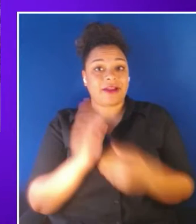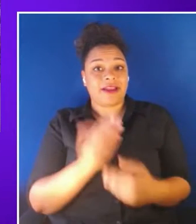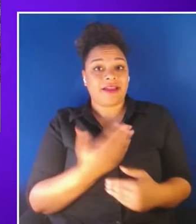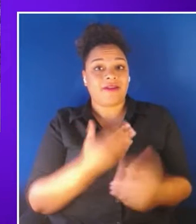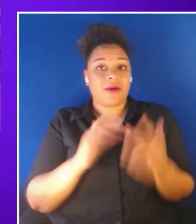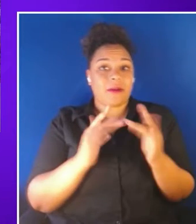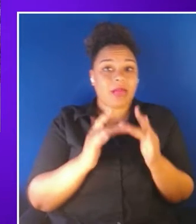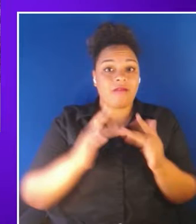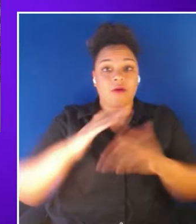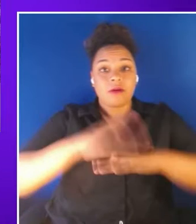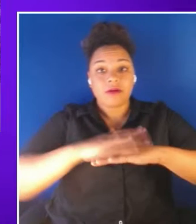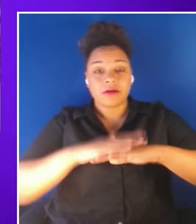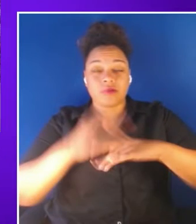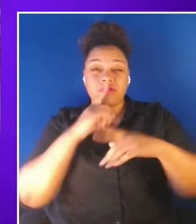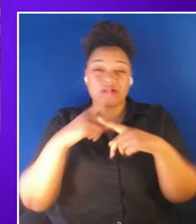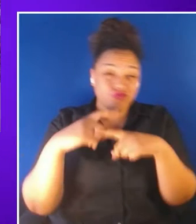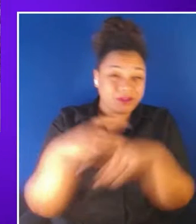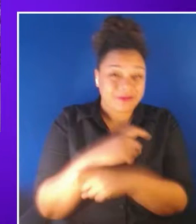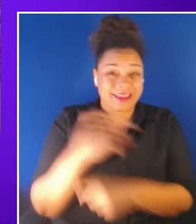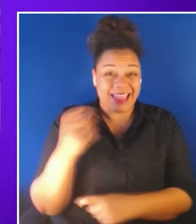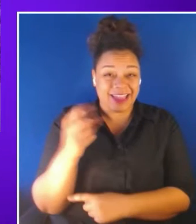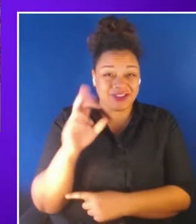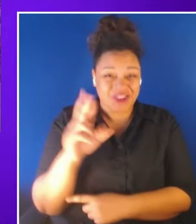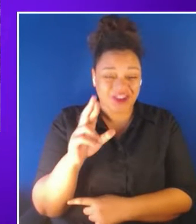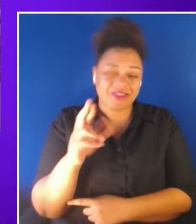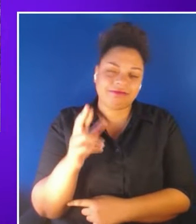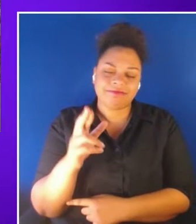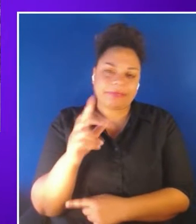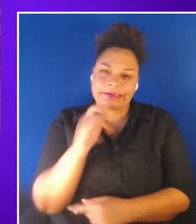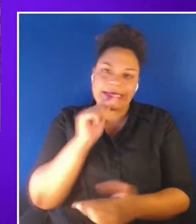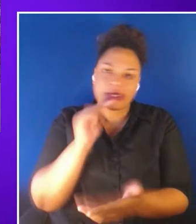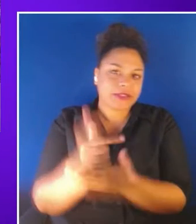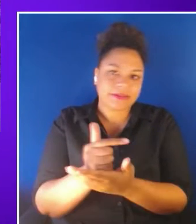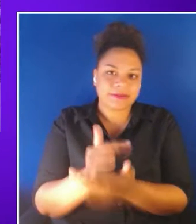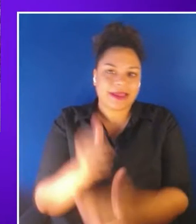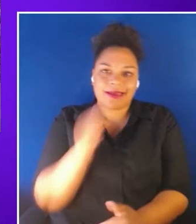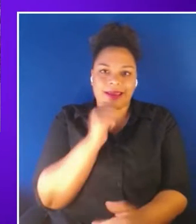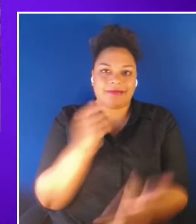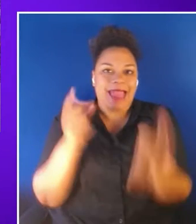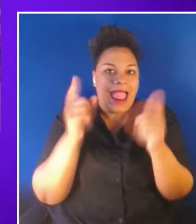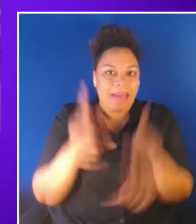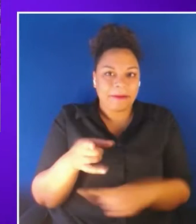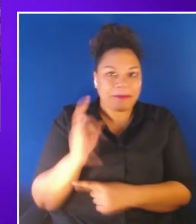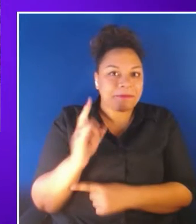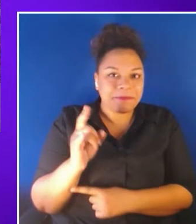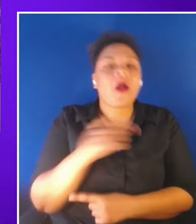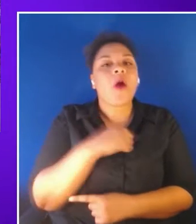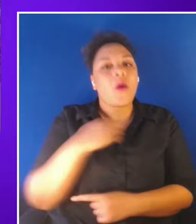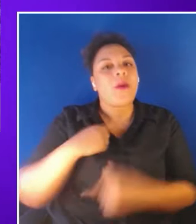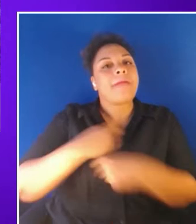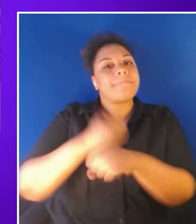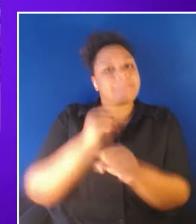XR are not guaranteed. They won't just happen. That's why we created XR Access. When we consider